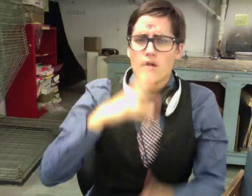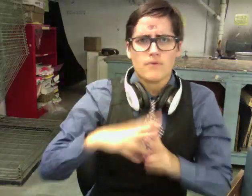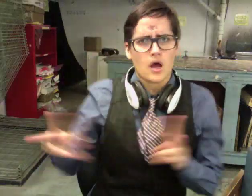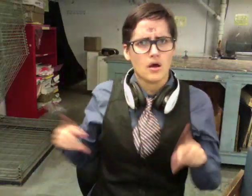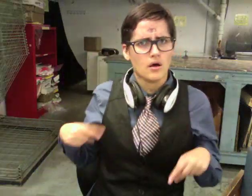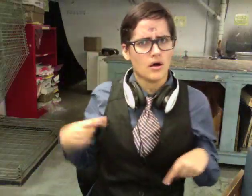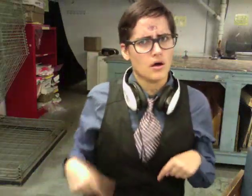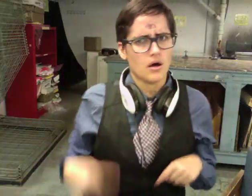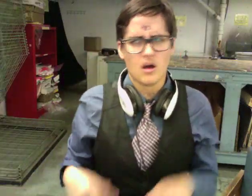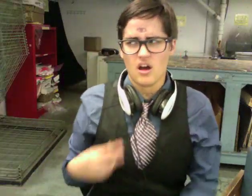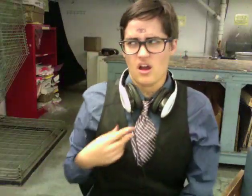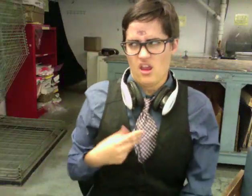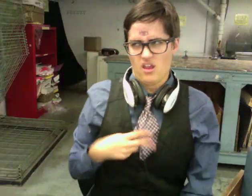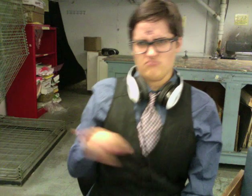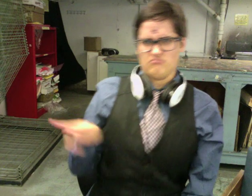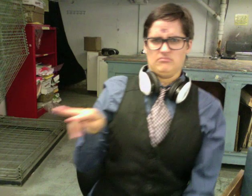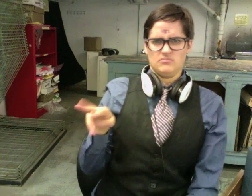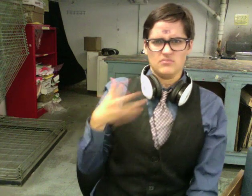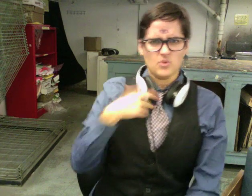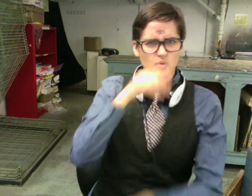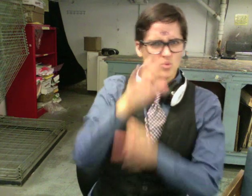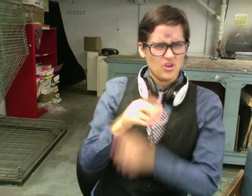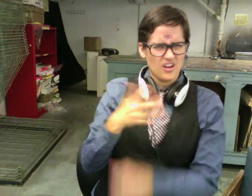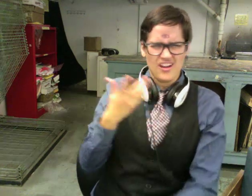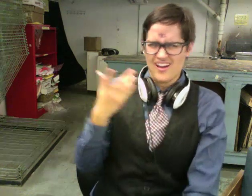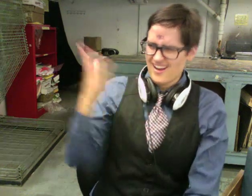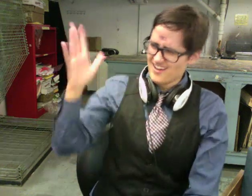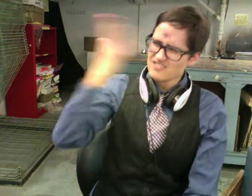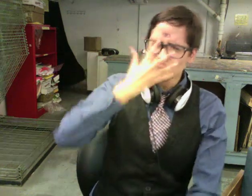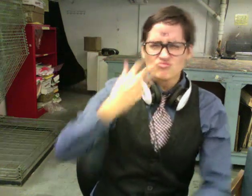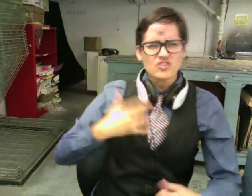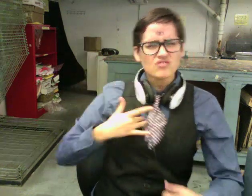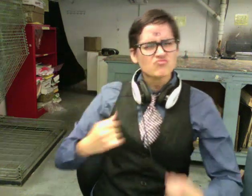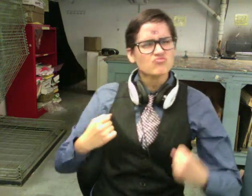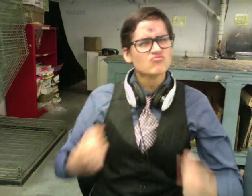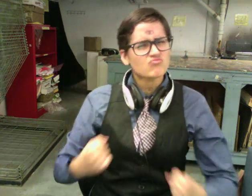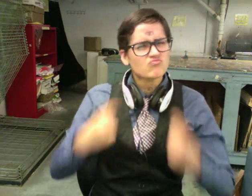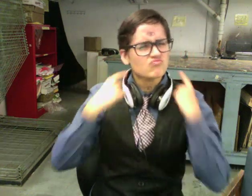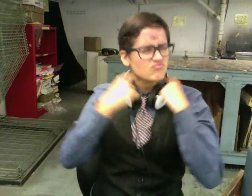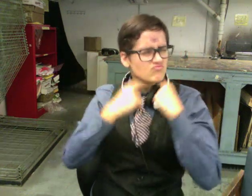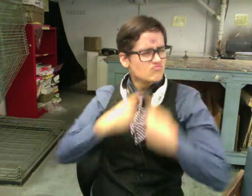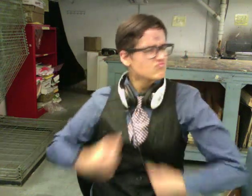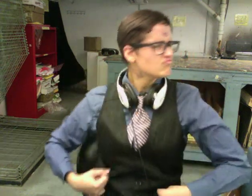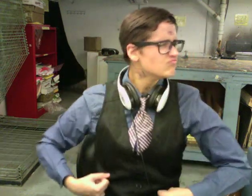Carlos looked nervous. I've never seen that kind of look on someone with that strong of